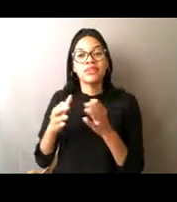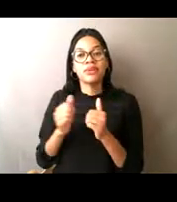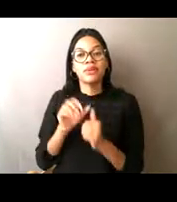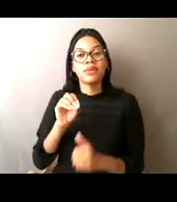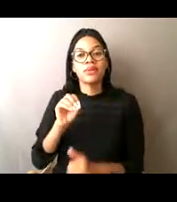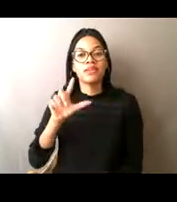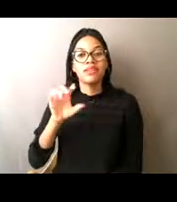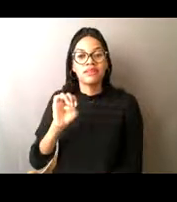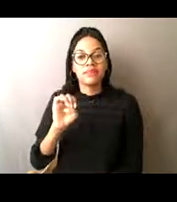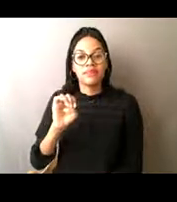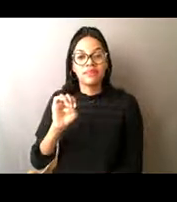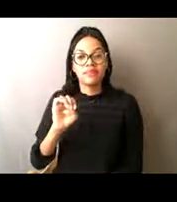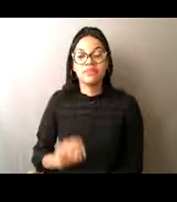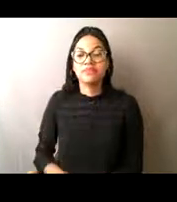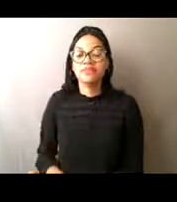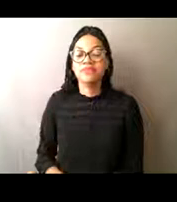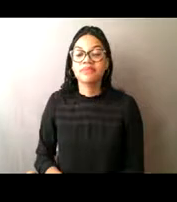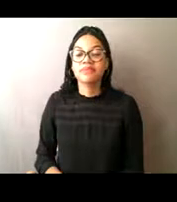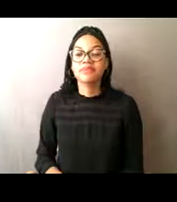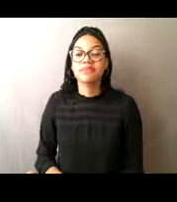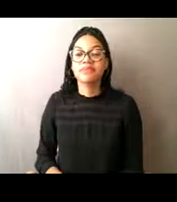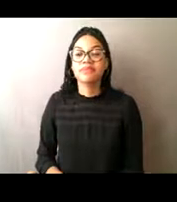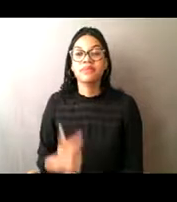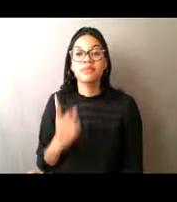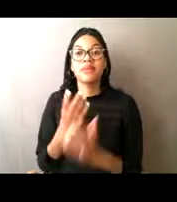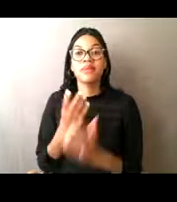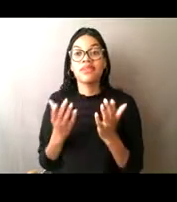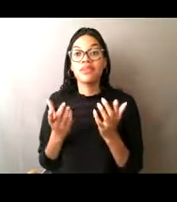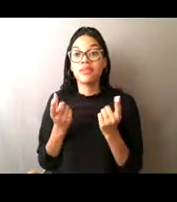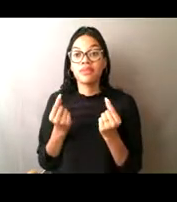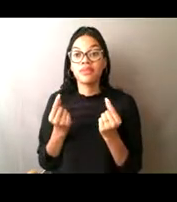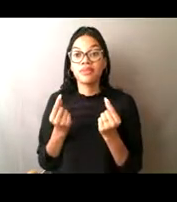and one of the things that we do is we investigate